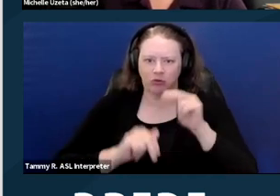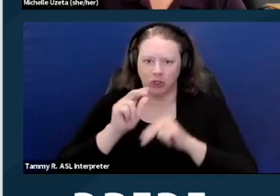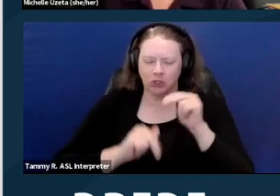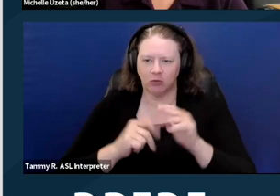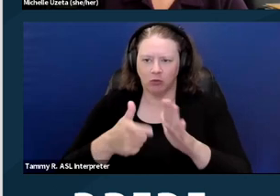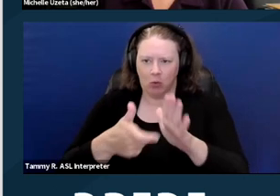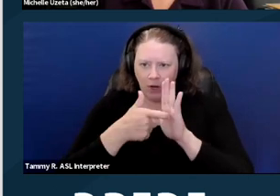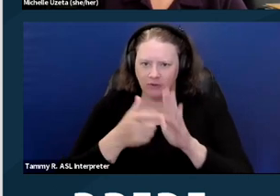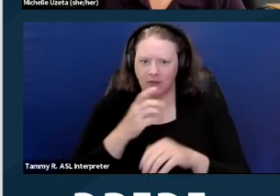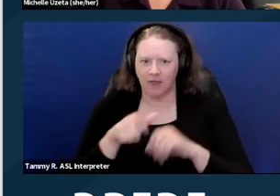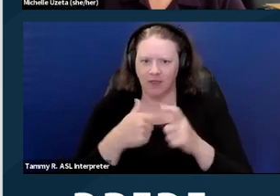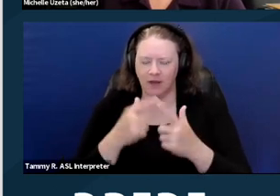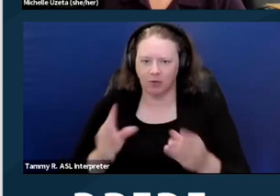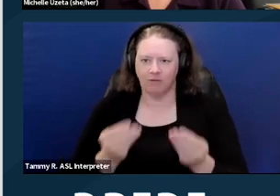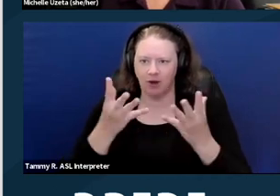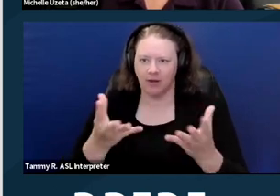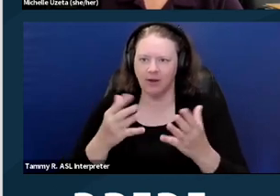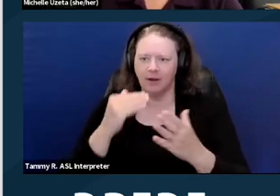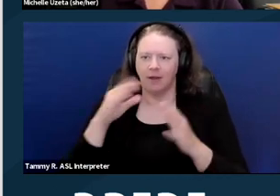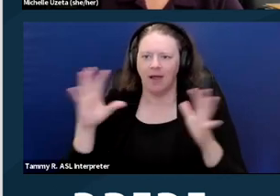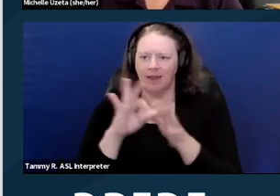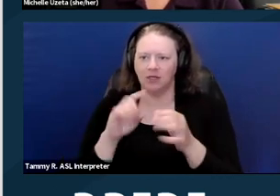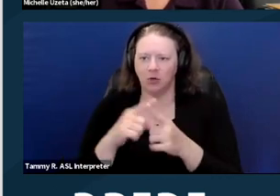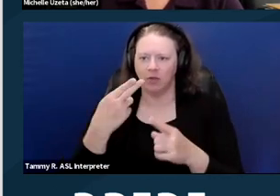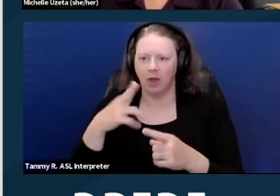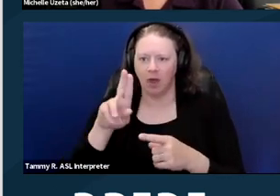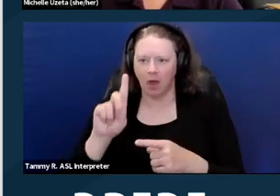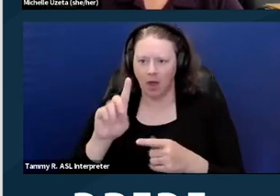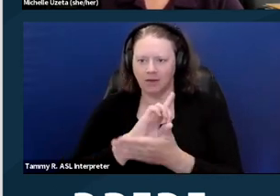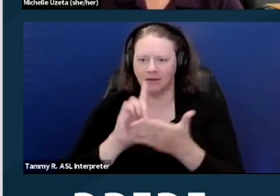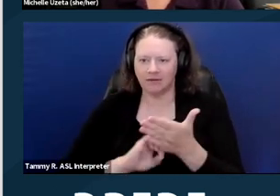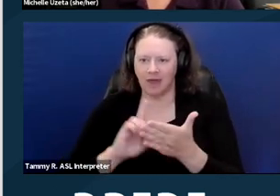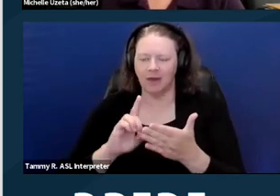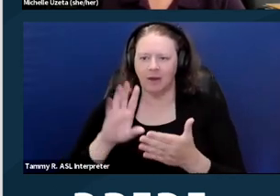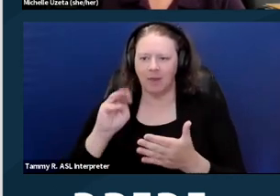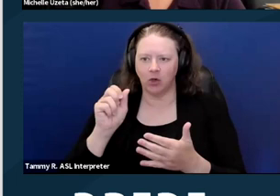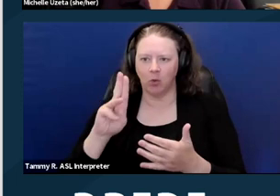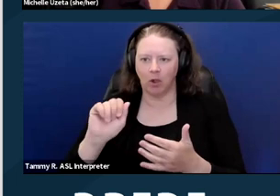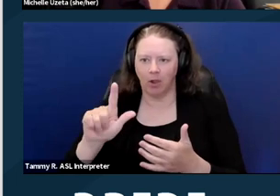And then I provided a link to the HUD Design Manual. And I encourage people to look at those resources.